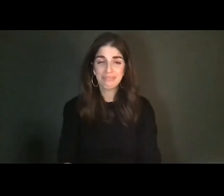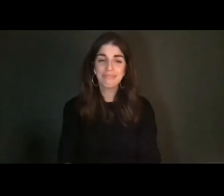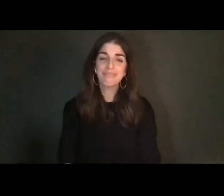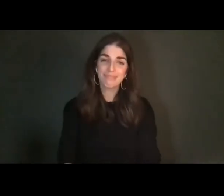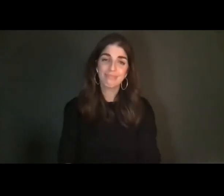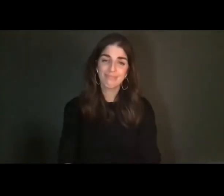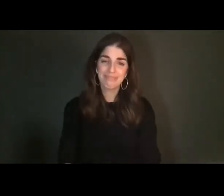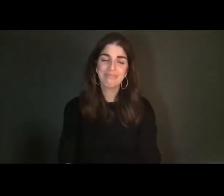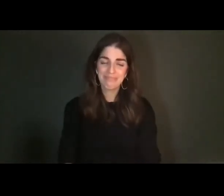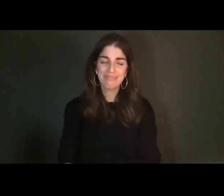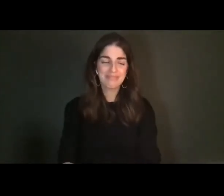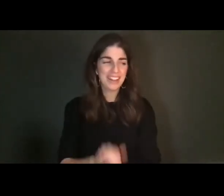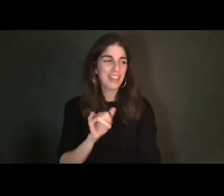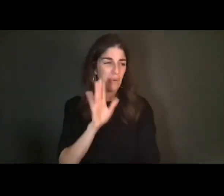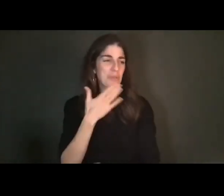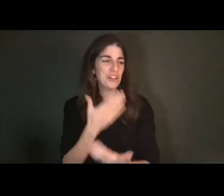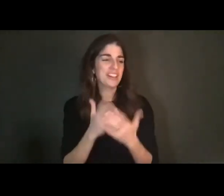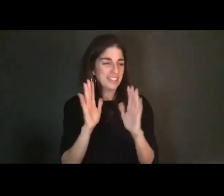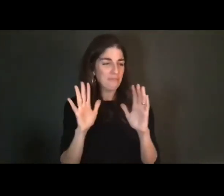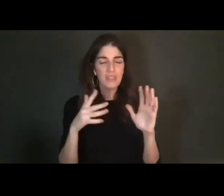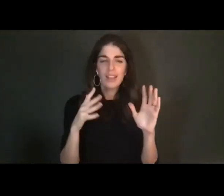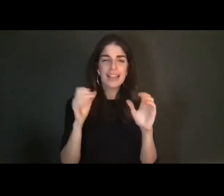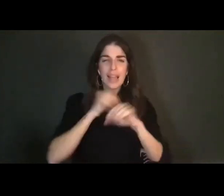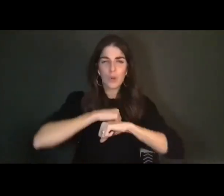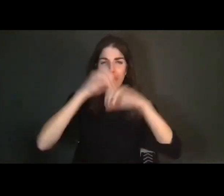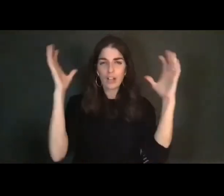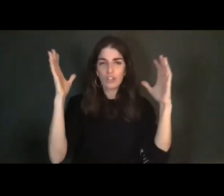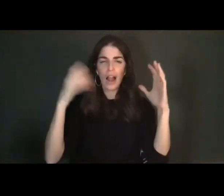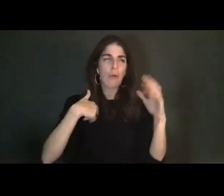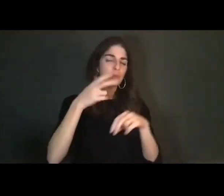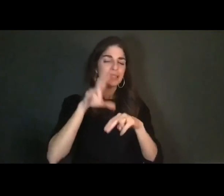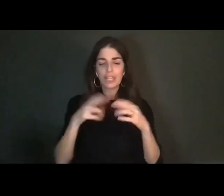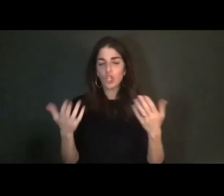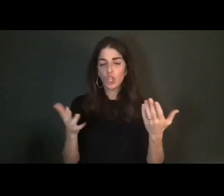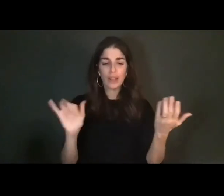good. Imagine, I'll be sitting here, like, me, but 85 years old, just like I’m sitting